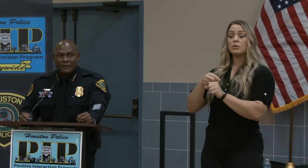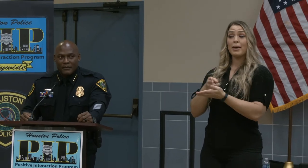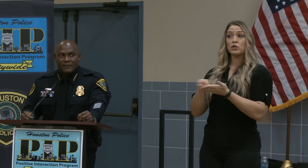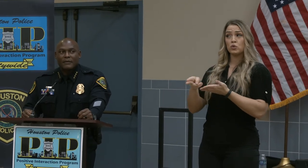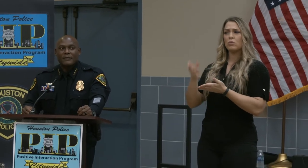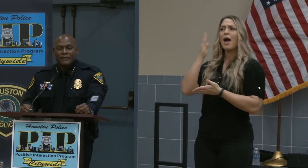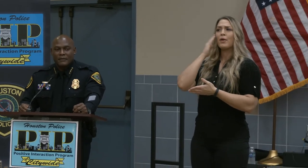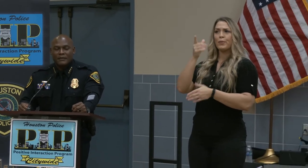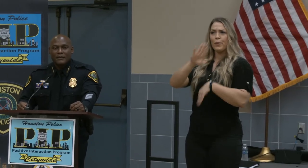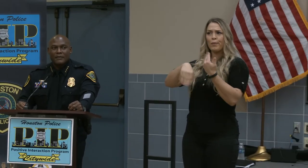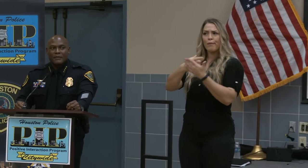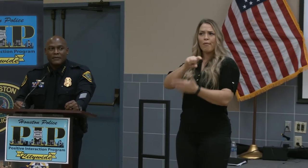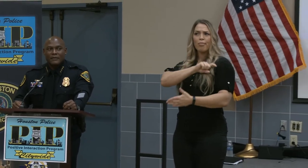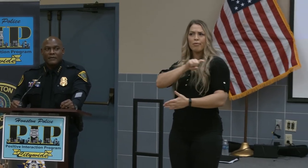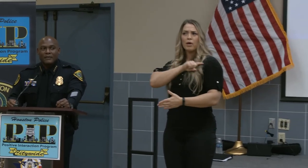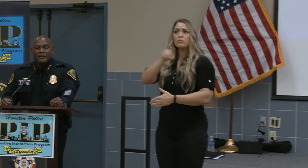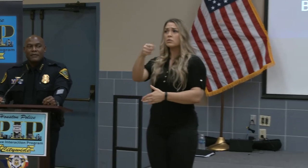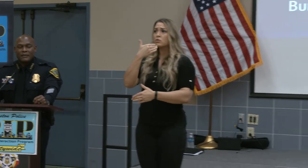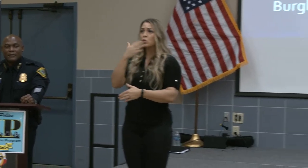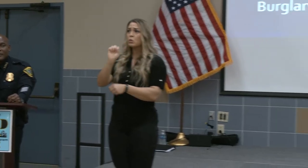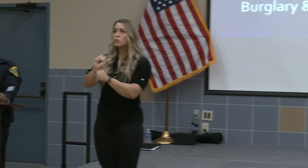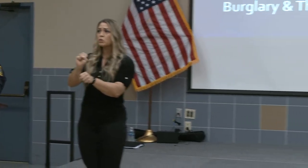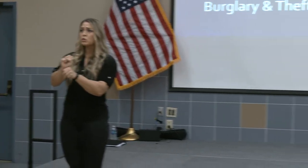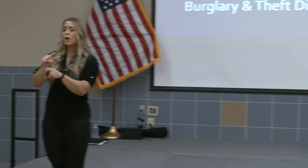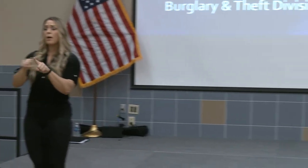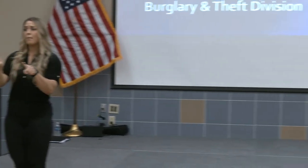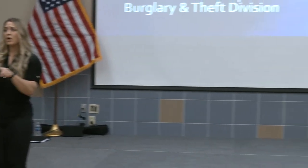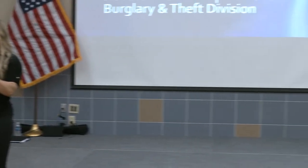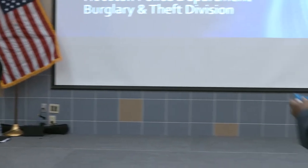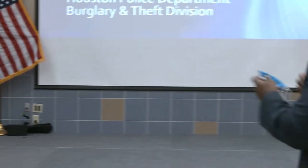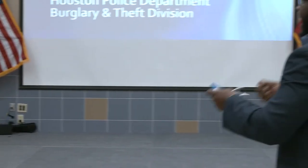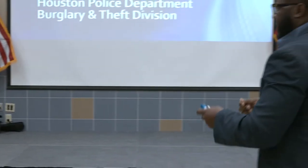I know they wear the badge with pride, that they are doing something about it, there is action.